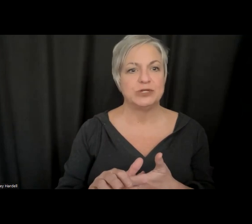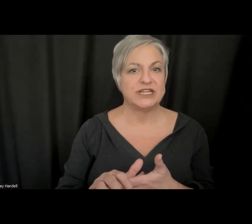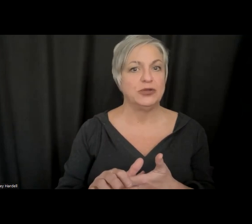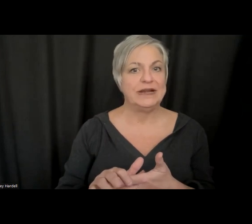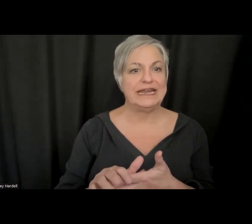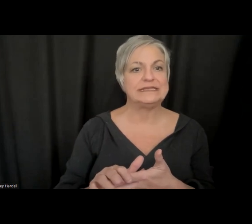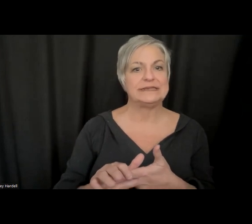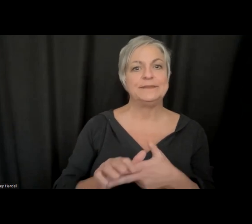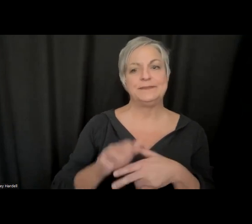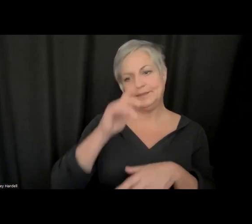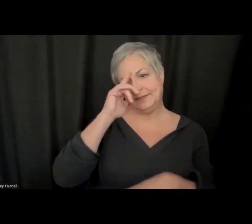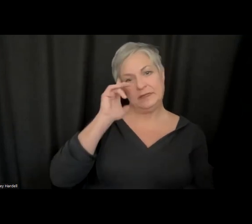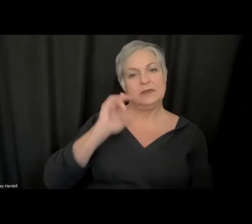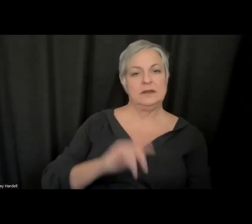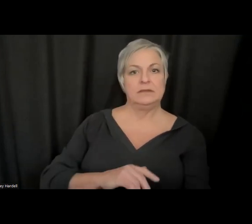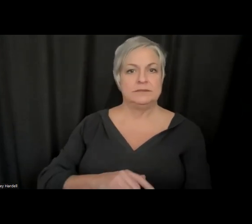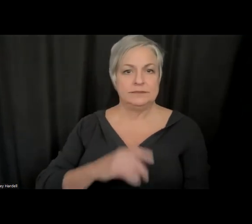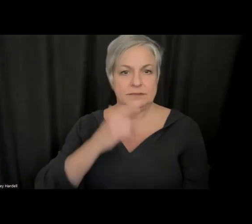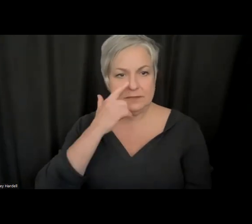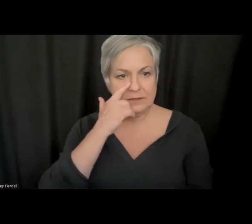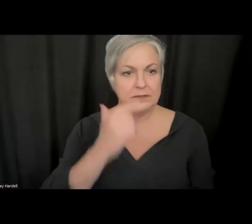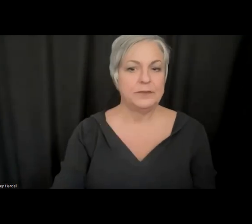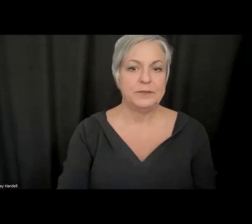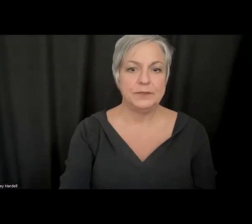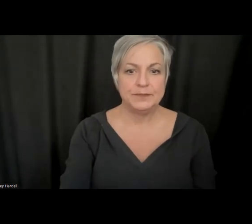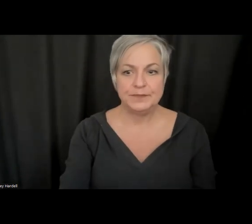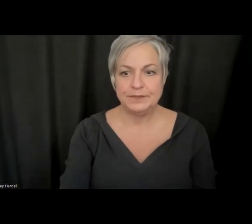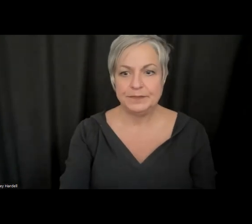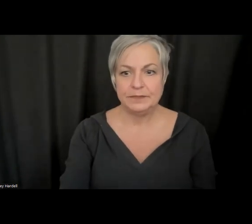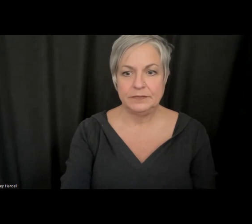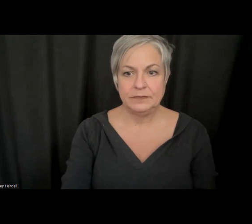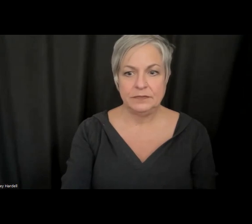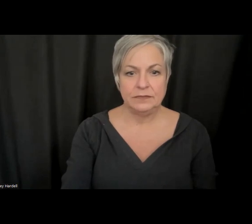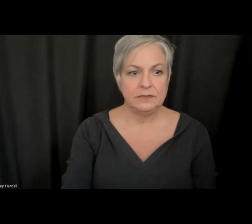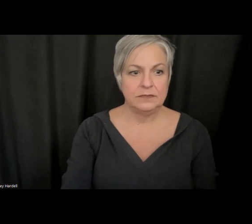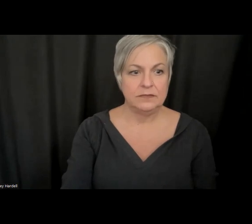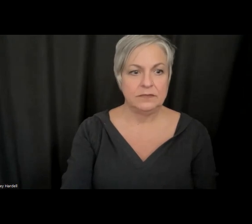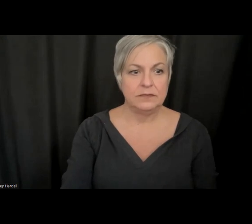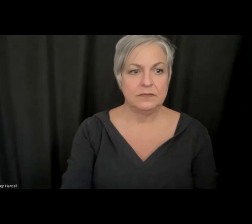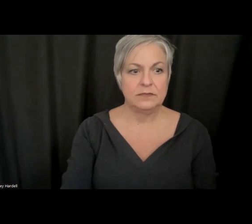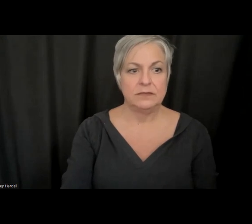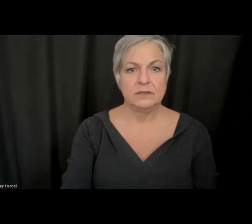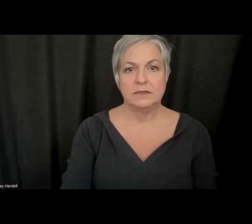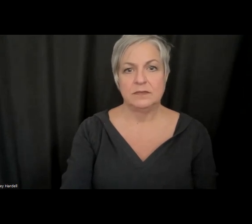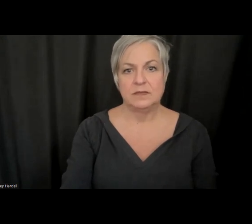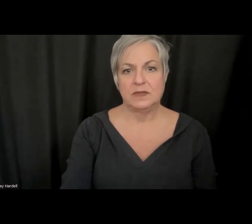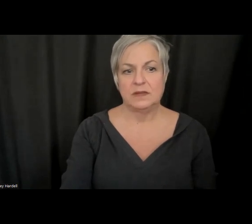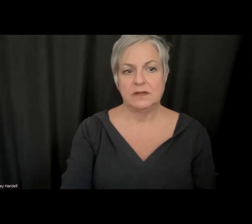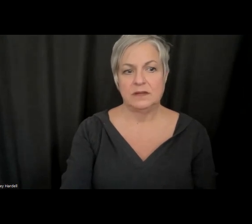particular needs. >> Dylan: Awesome. Thank you,